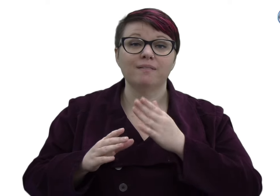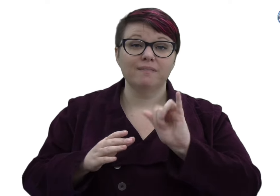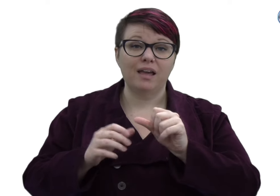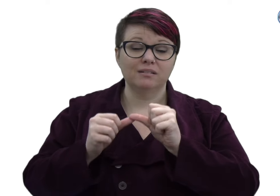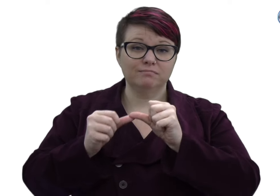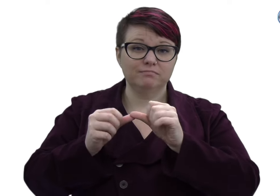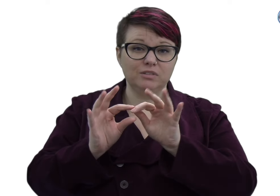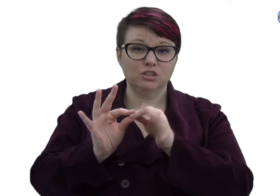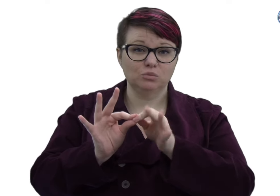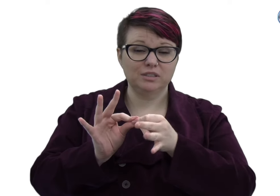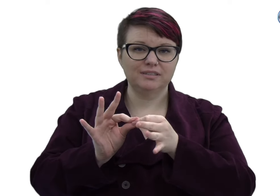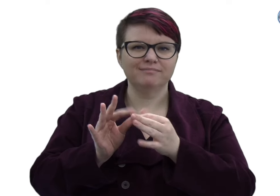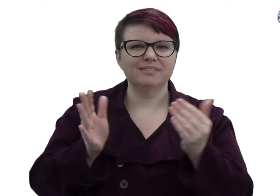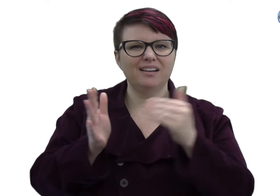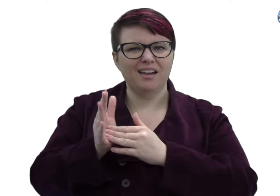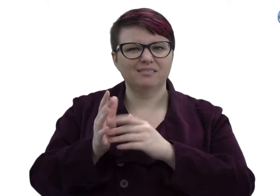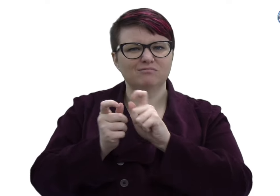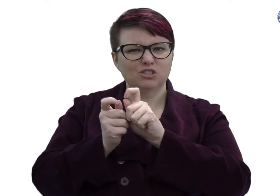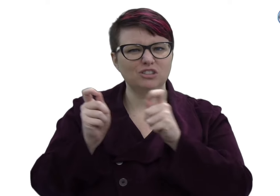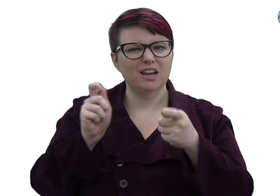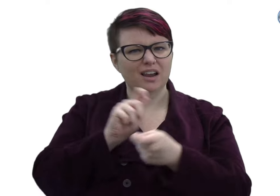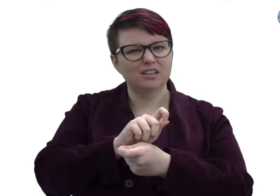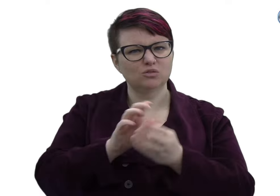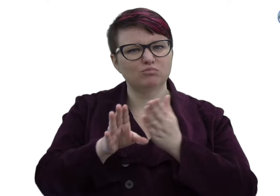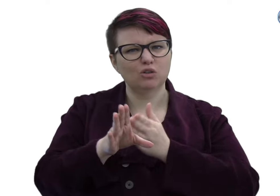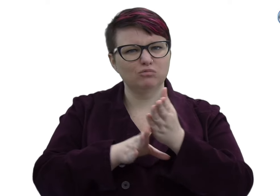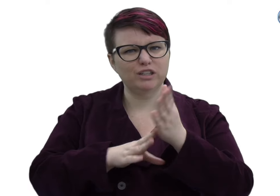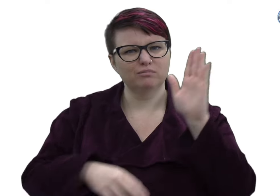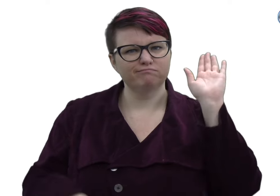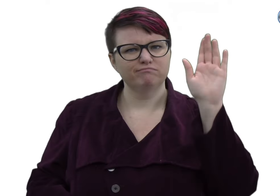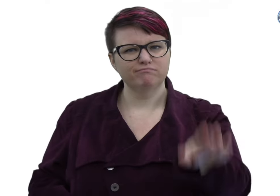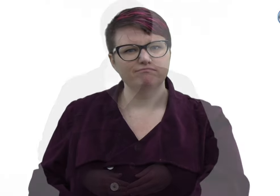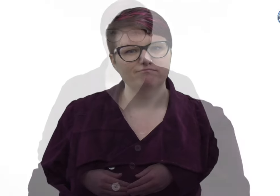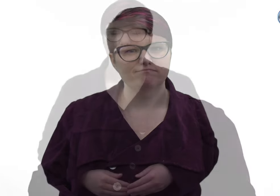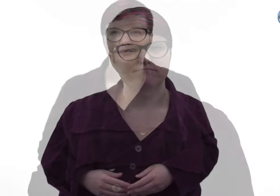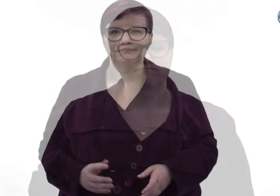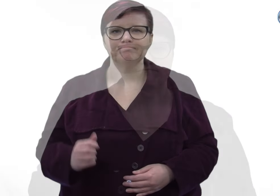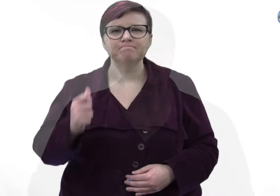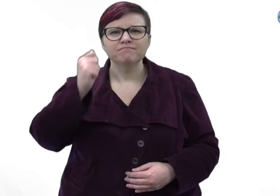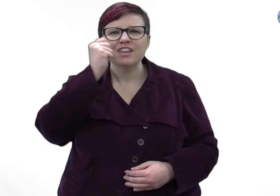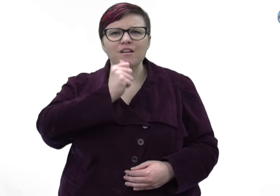an interpreter self developing over time throughout their careers.